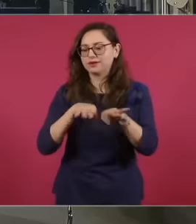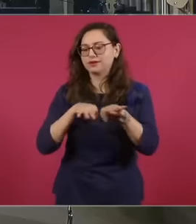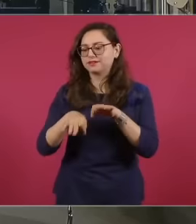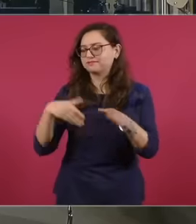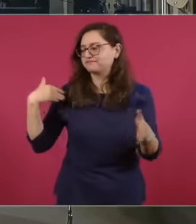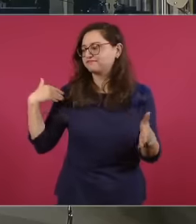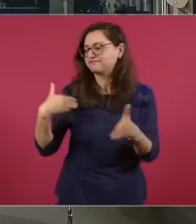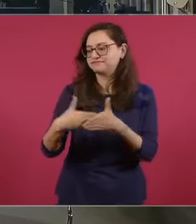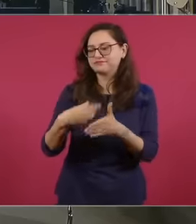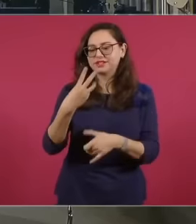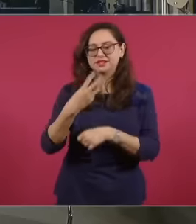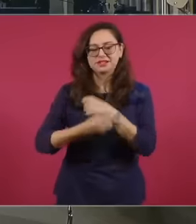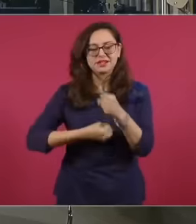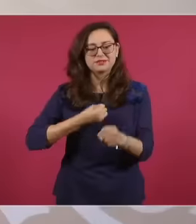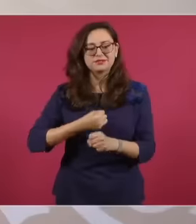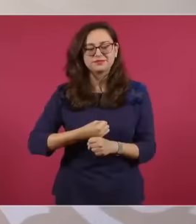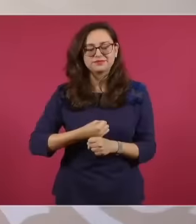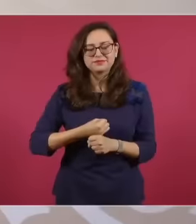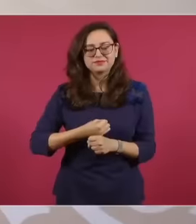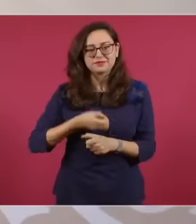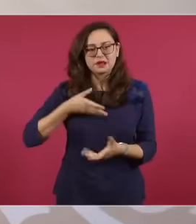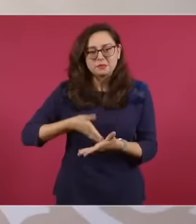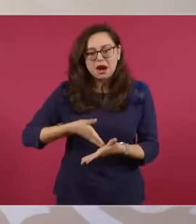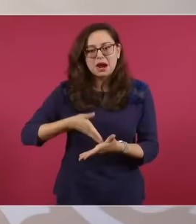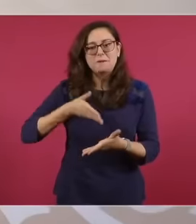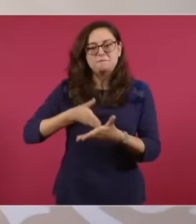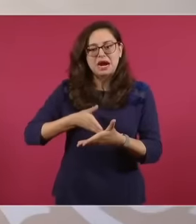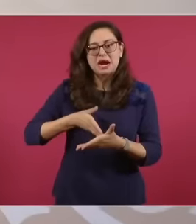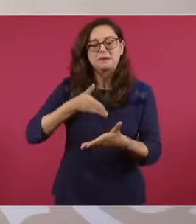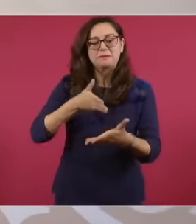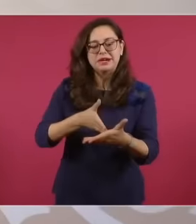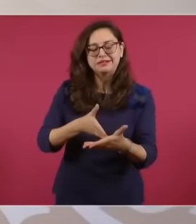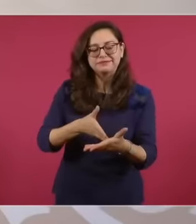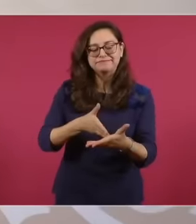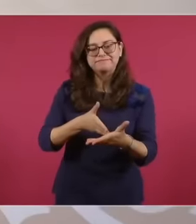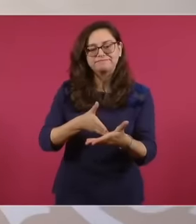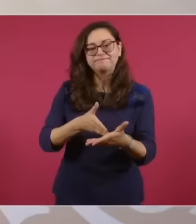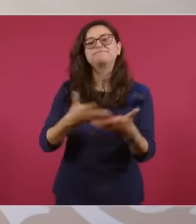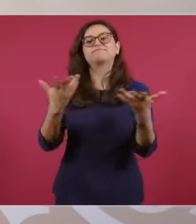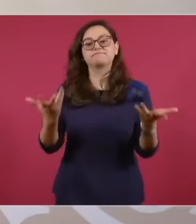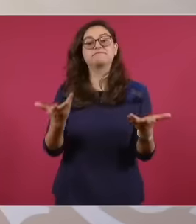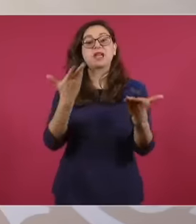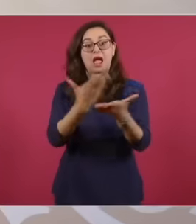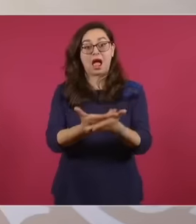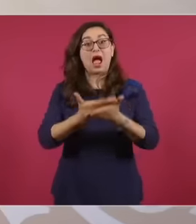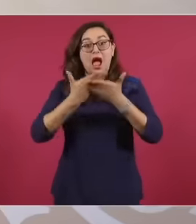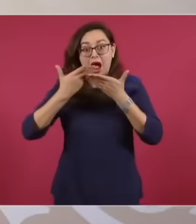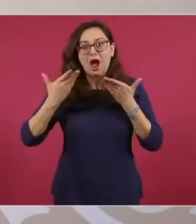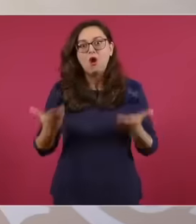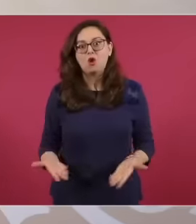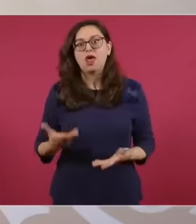are now in